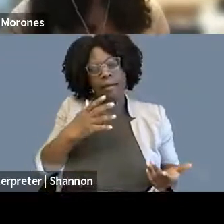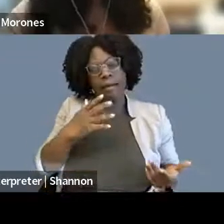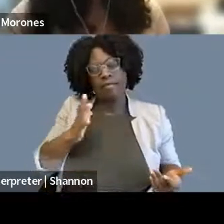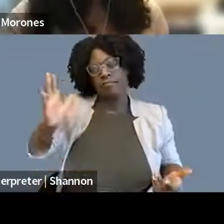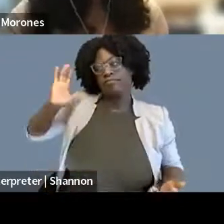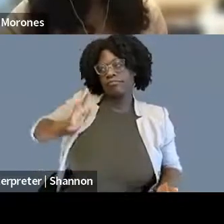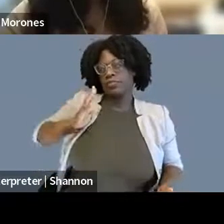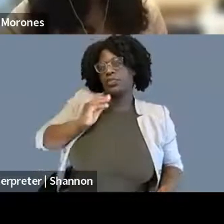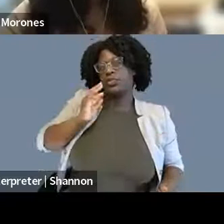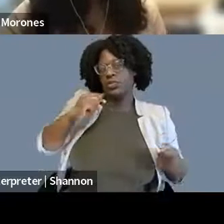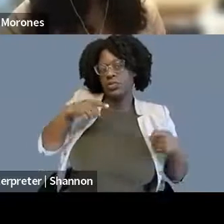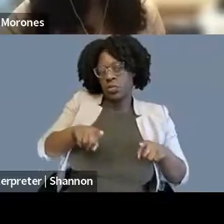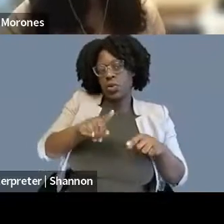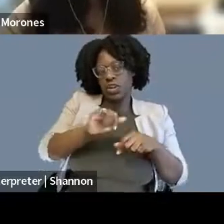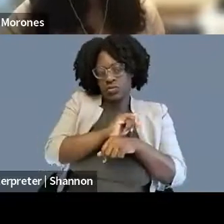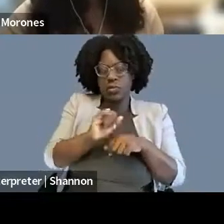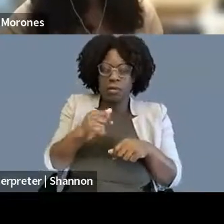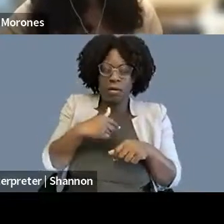something that feels more meaningful to me in my work.